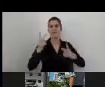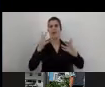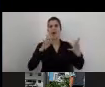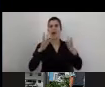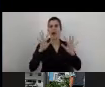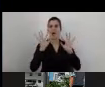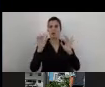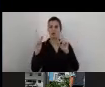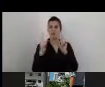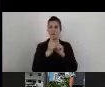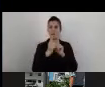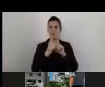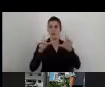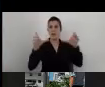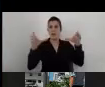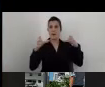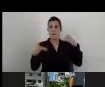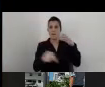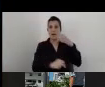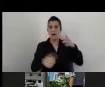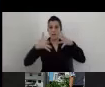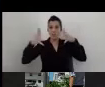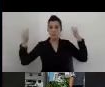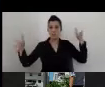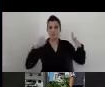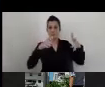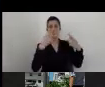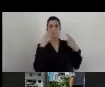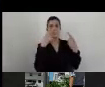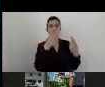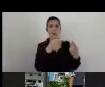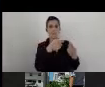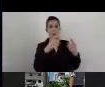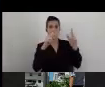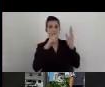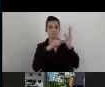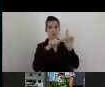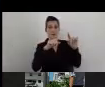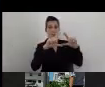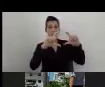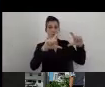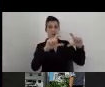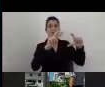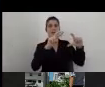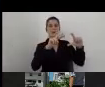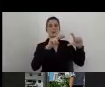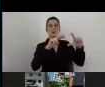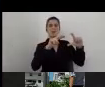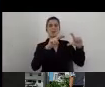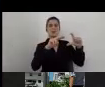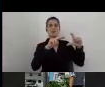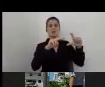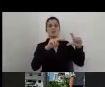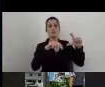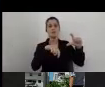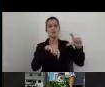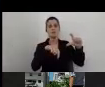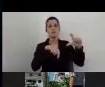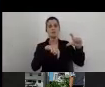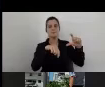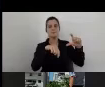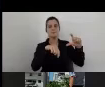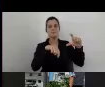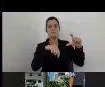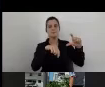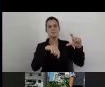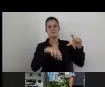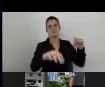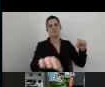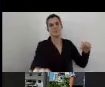So .